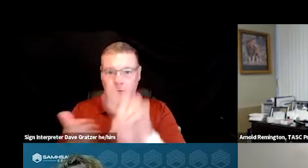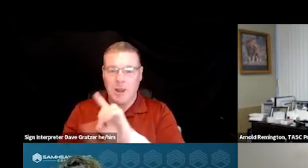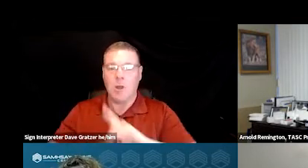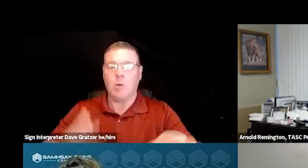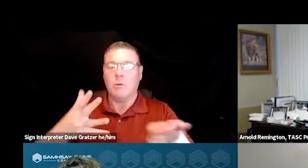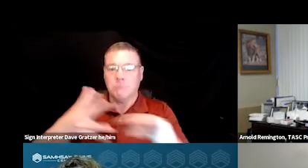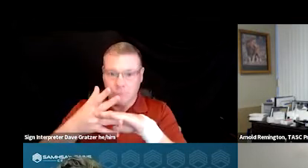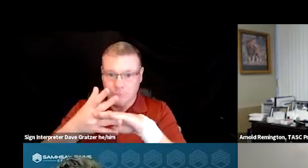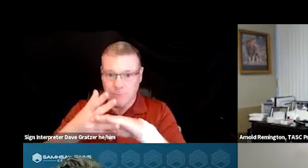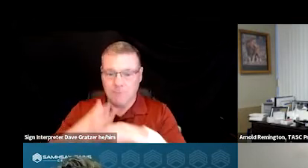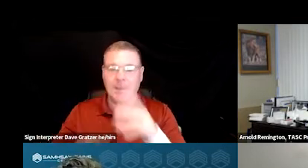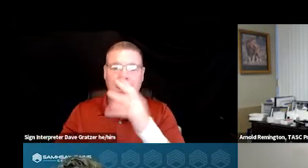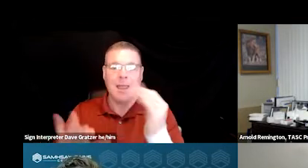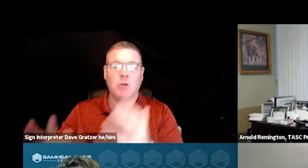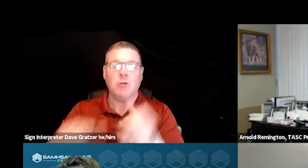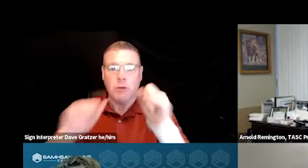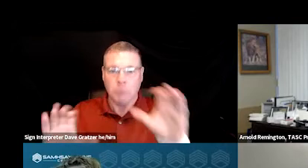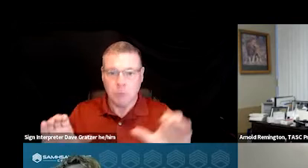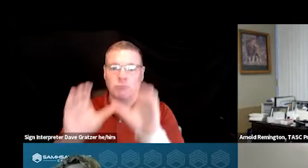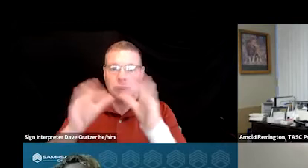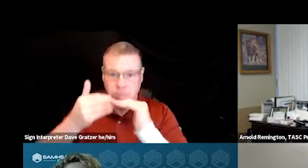and rapid crisis stabilization.